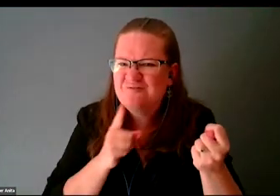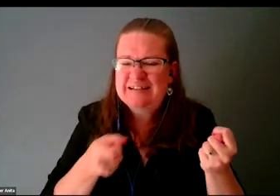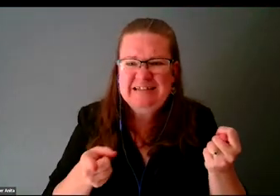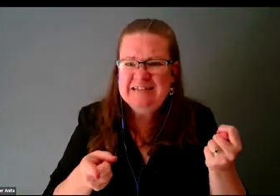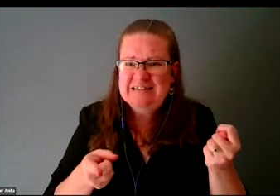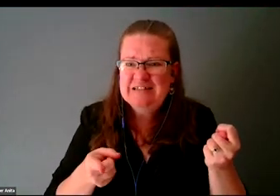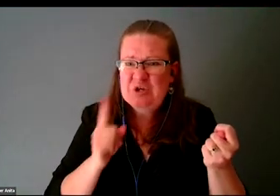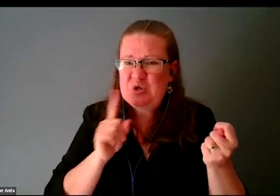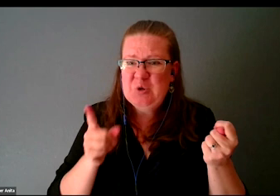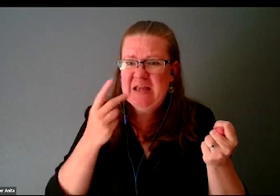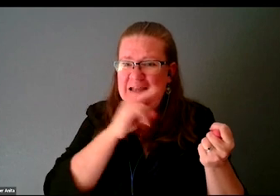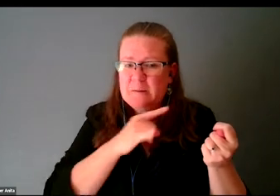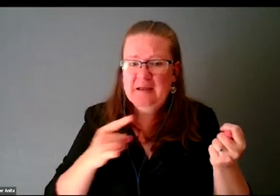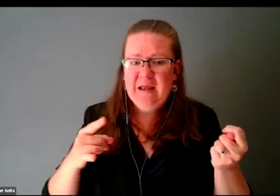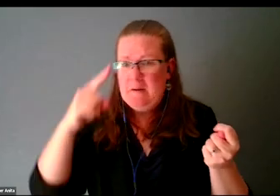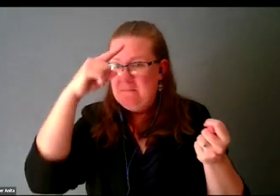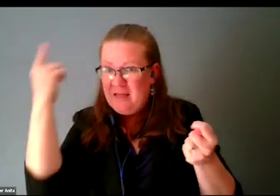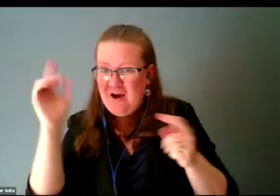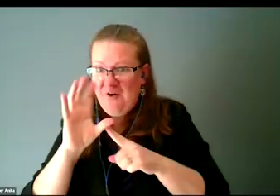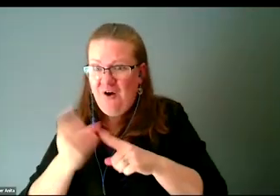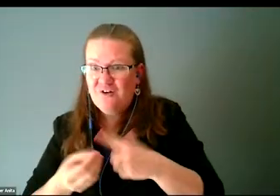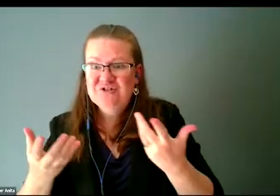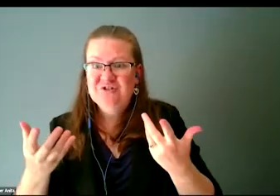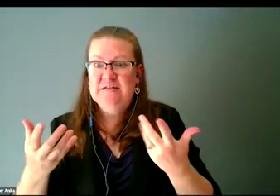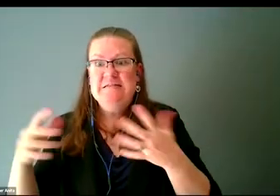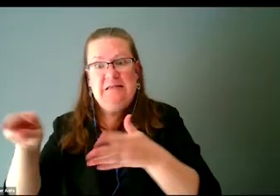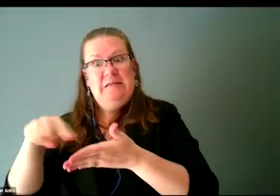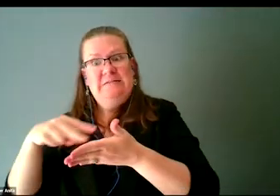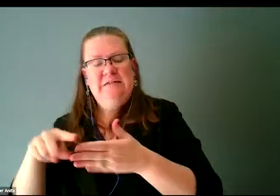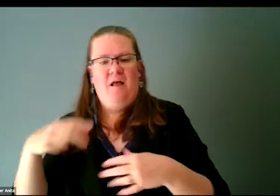Latino culture is food. Gay culture is bright colors.